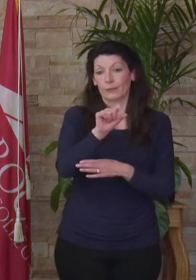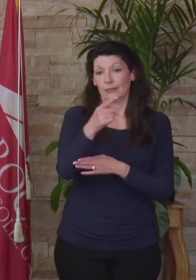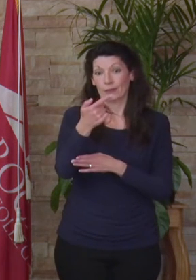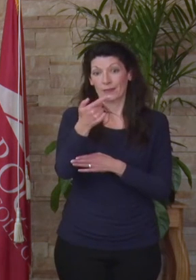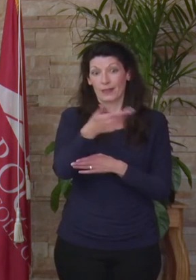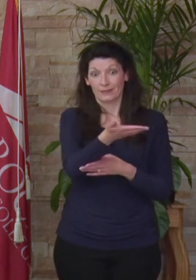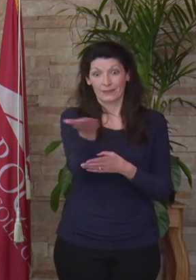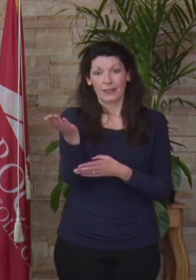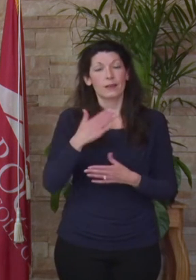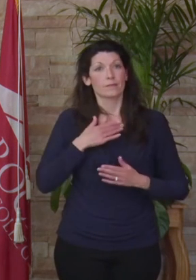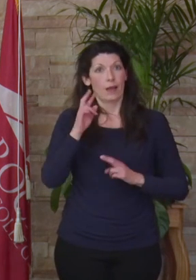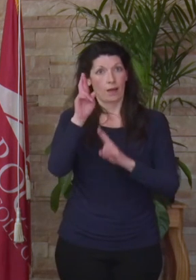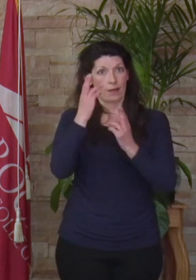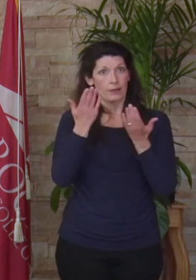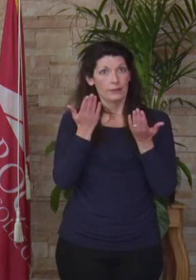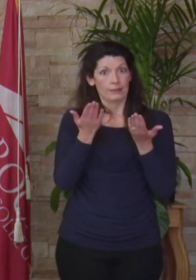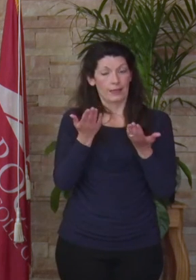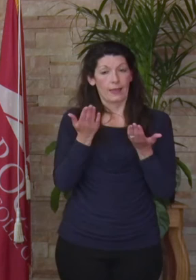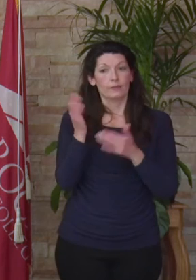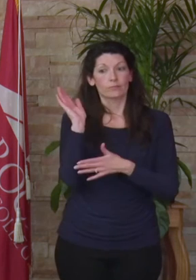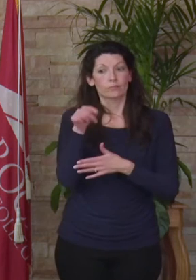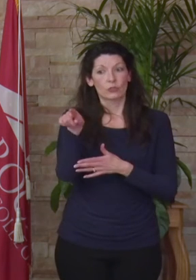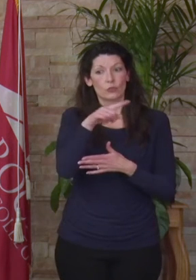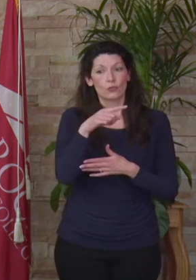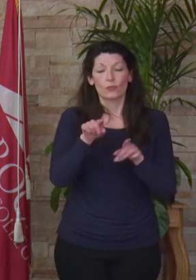It is my honor today to address you as an outstanding graduate